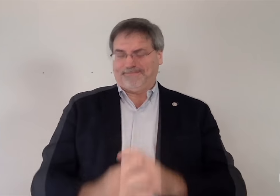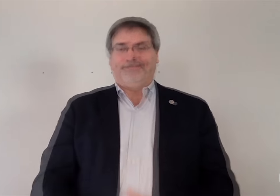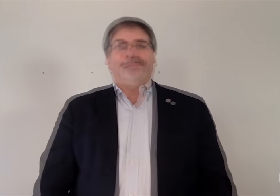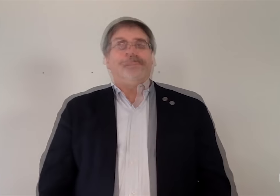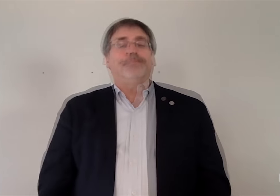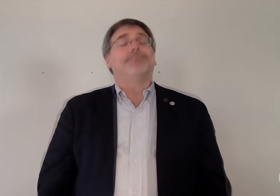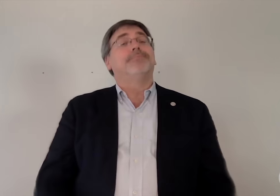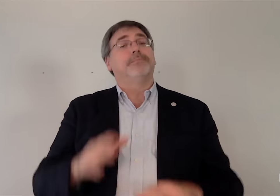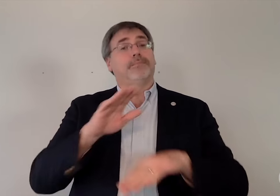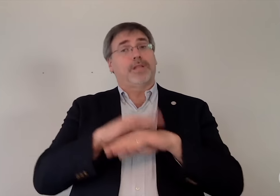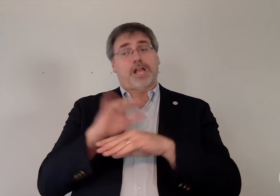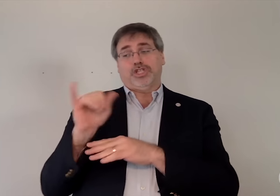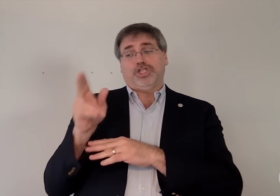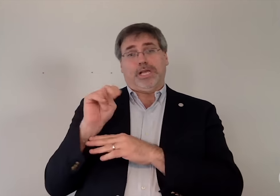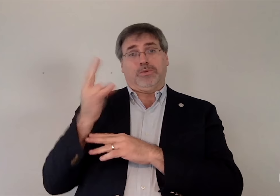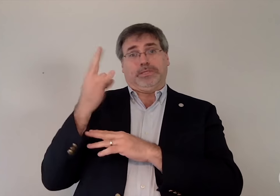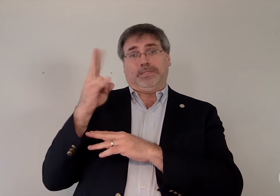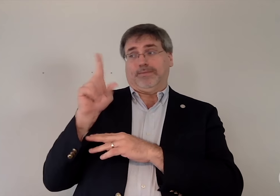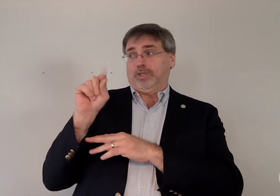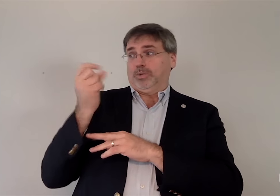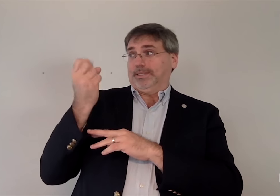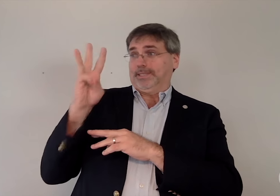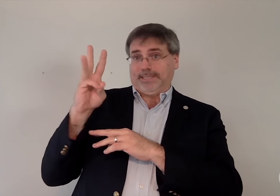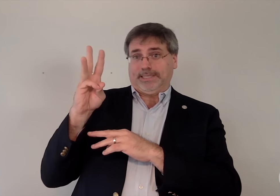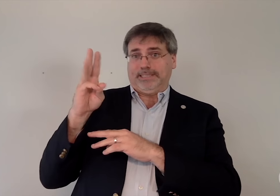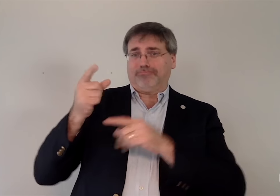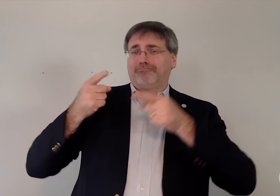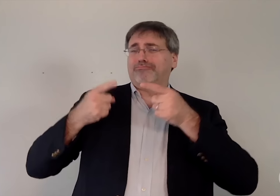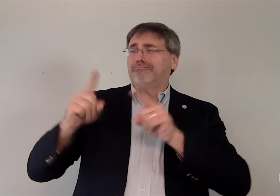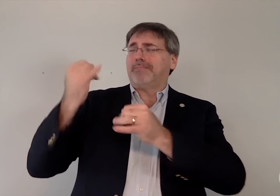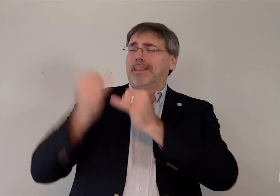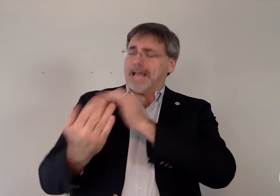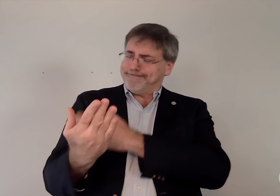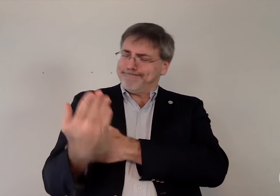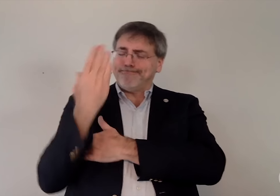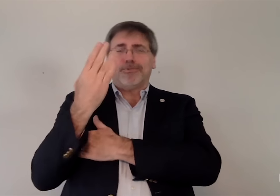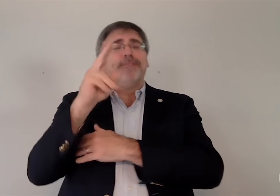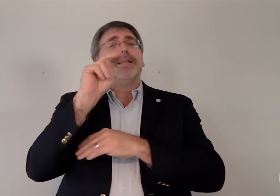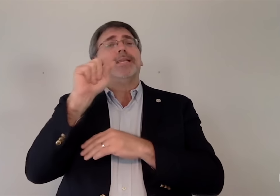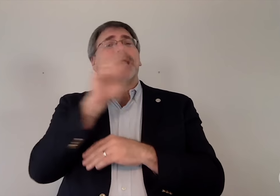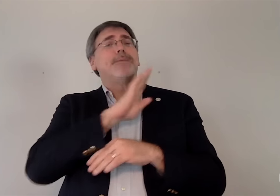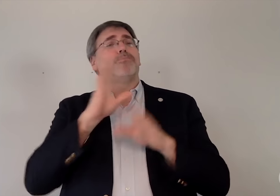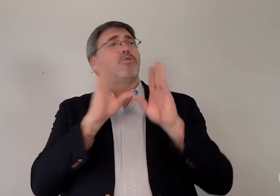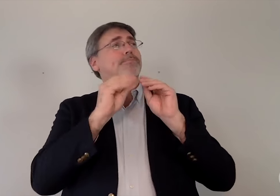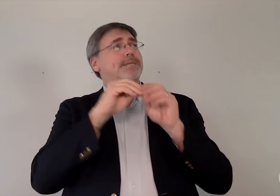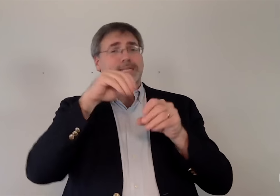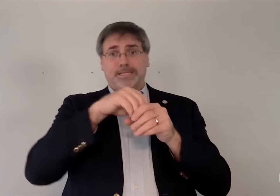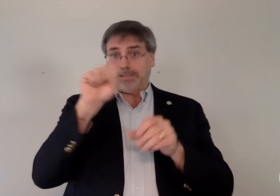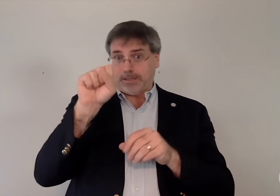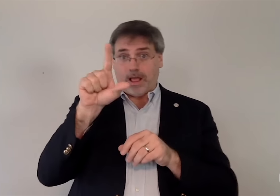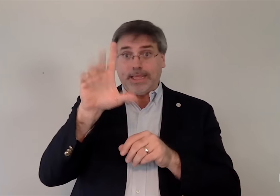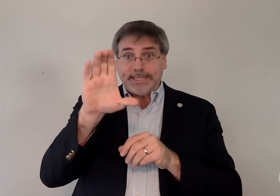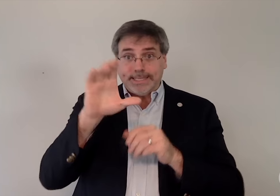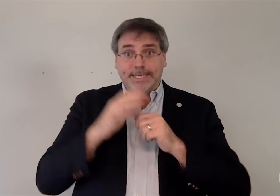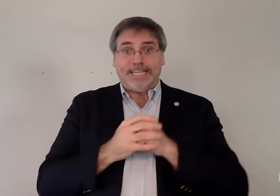On January 17, 2016, during the last morning of the NAD Board meeting in Salt Lake City